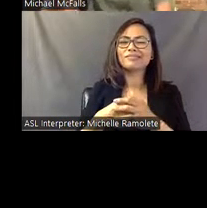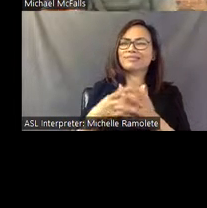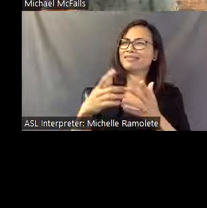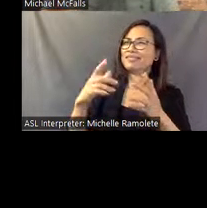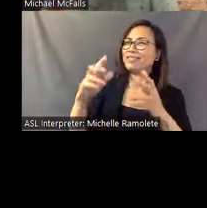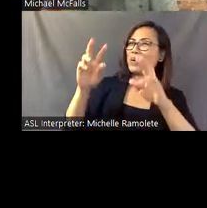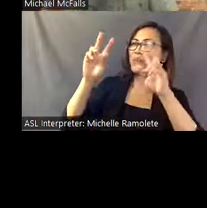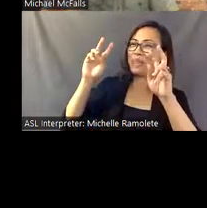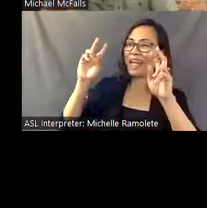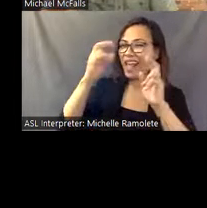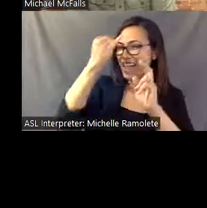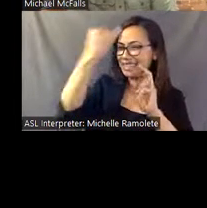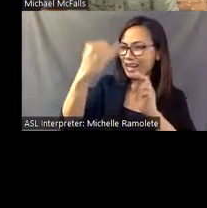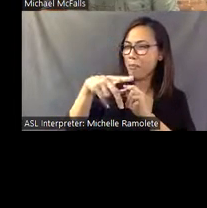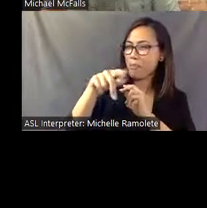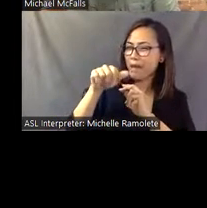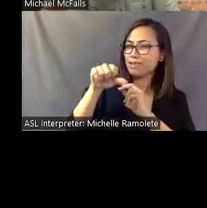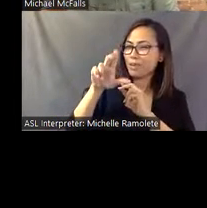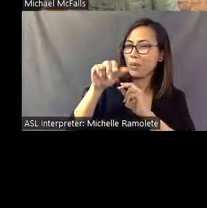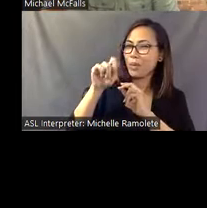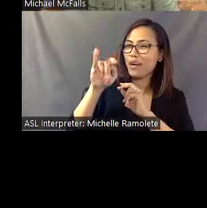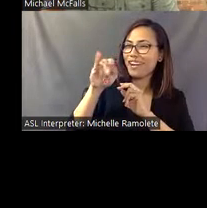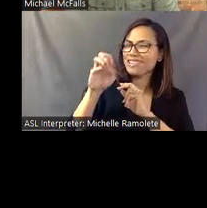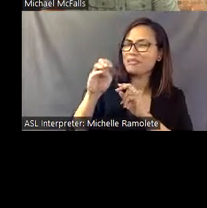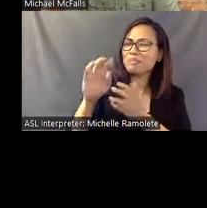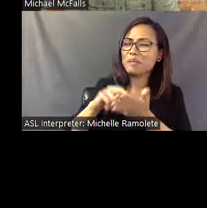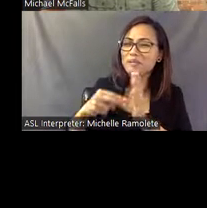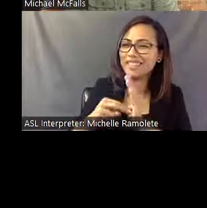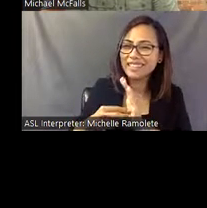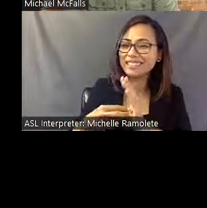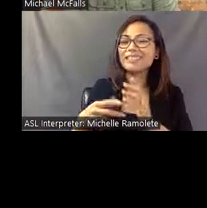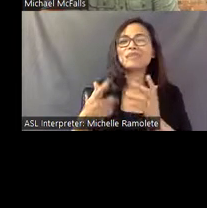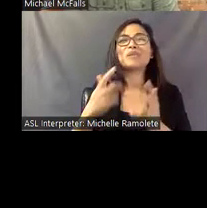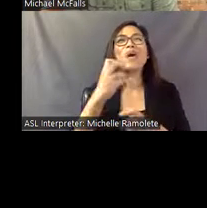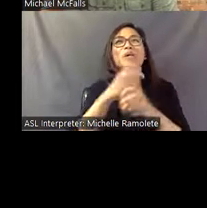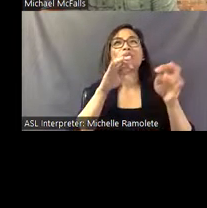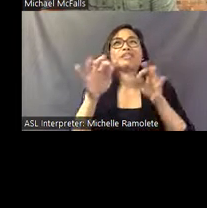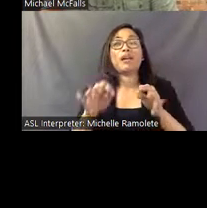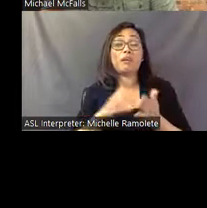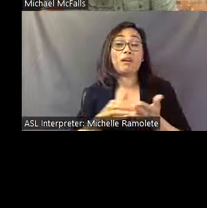Well, it's hard to describe, but one thing that I've often said is when Eddie found religion,